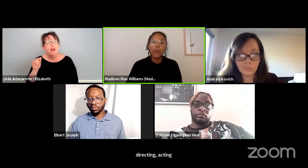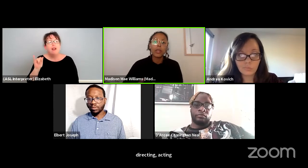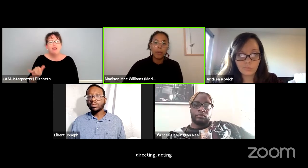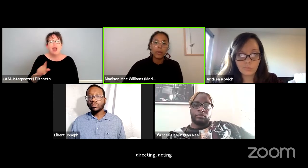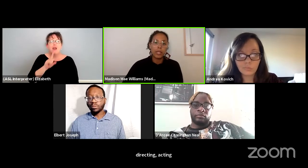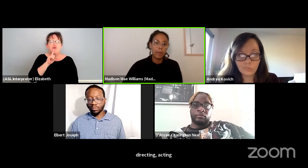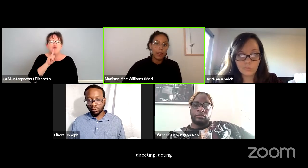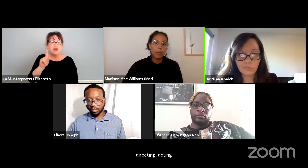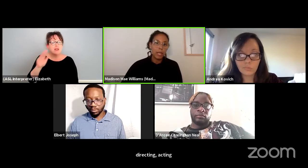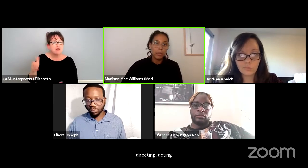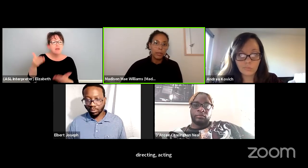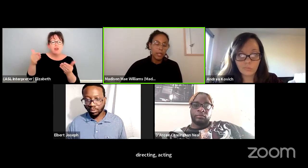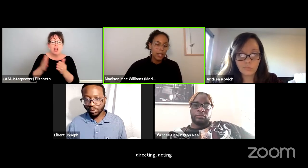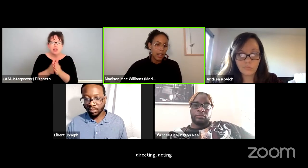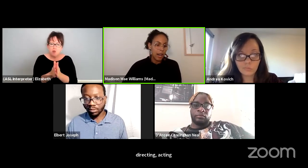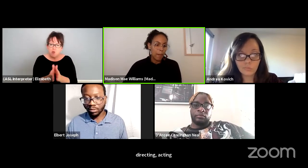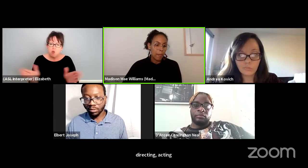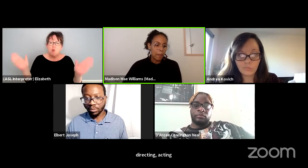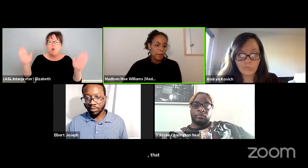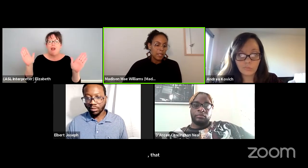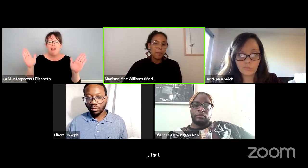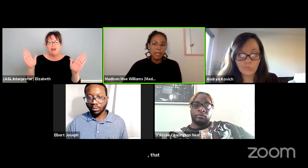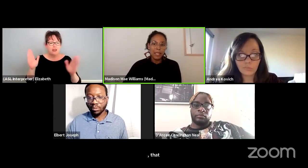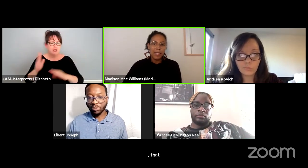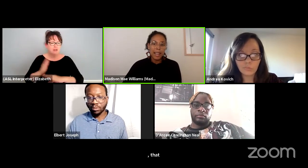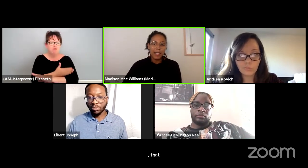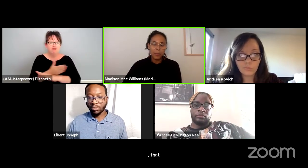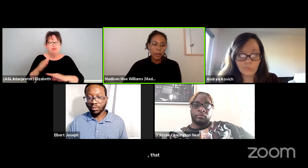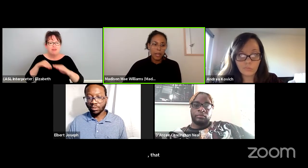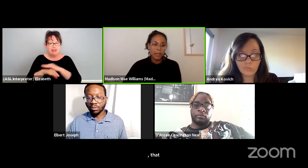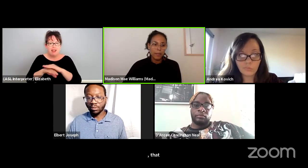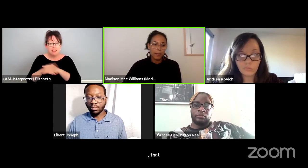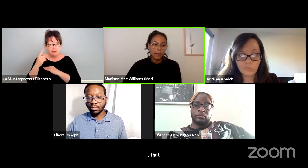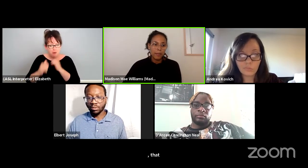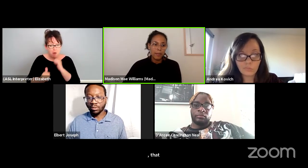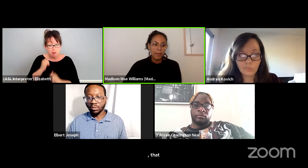for the most amount of people. To me, that is what